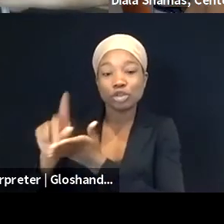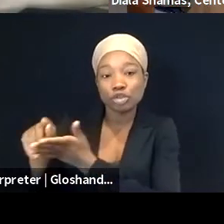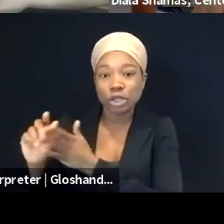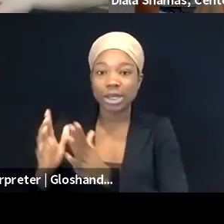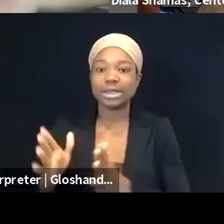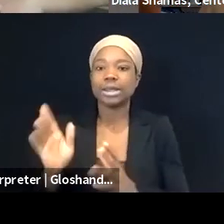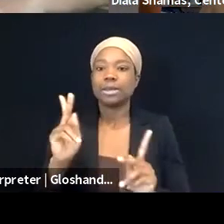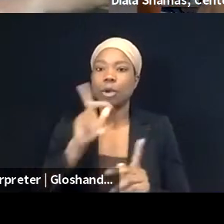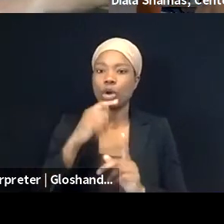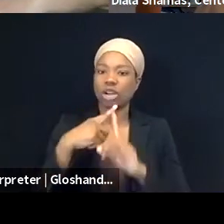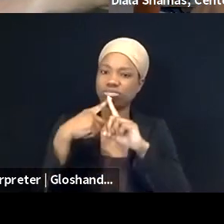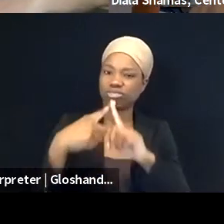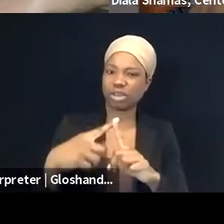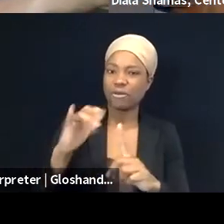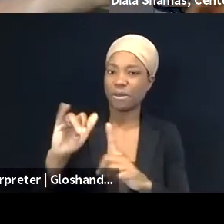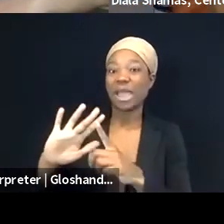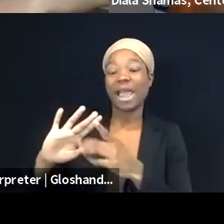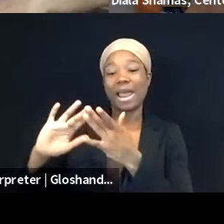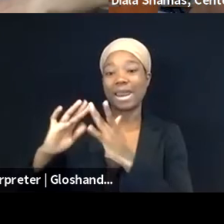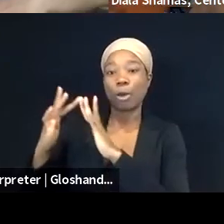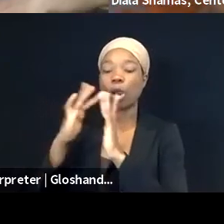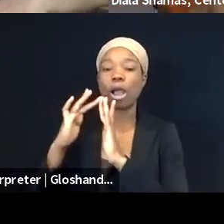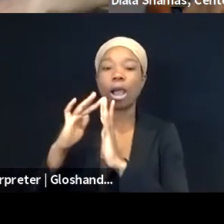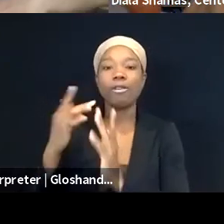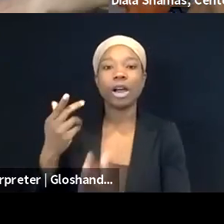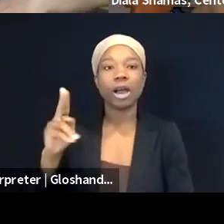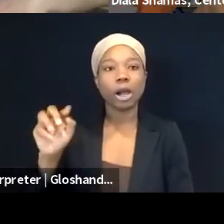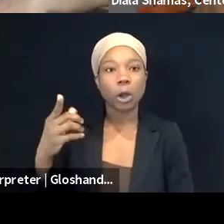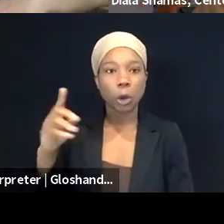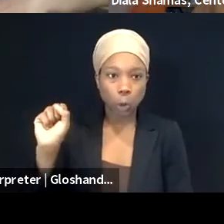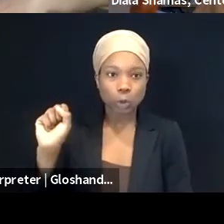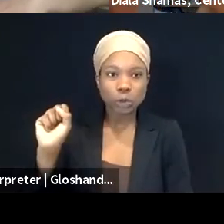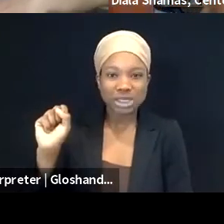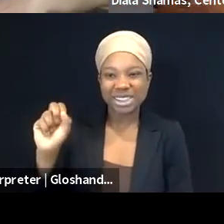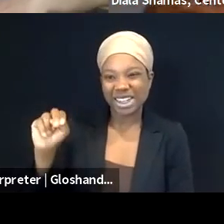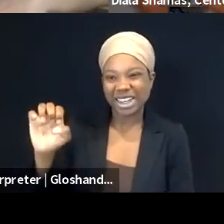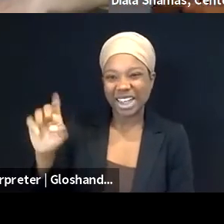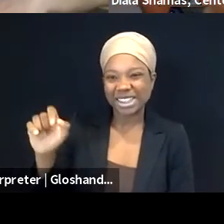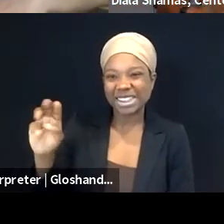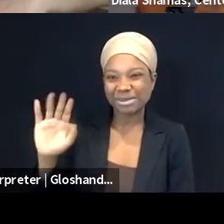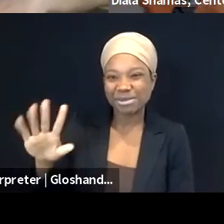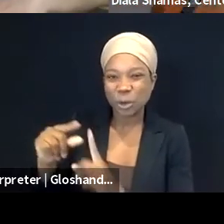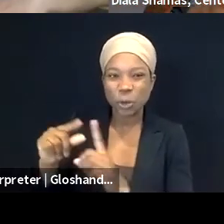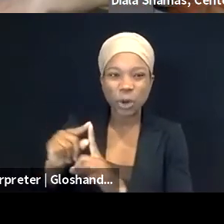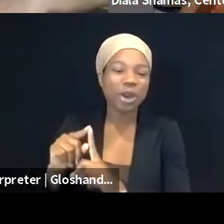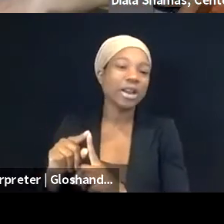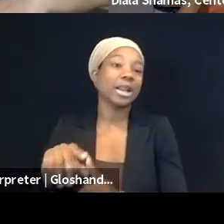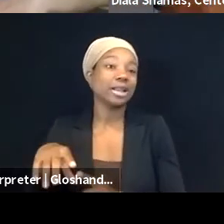Nadim called NGOs, right? Organizations that are, like NGOs that are sort of affiliated closely with the Israeli government